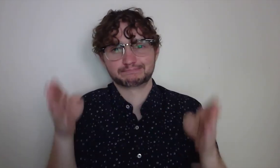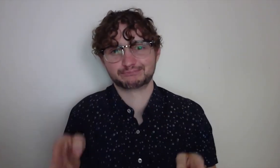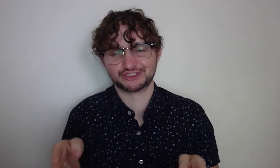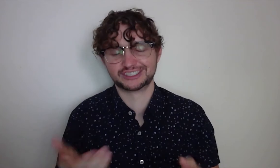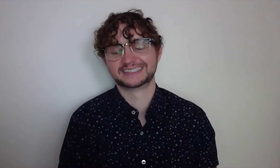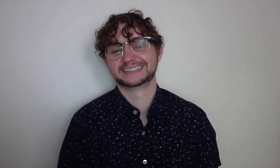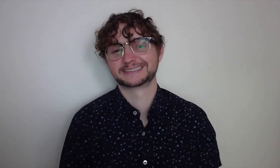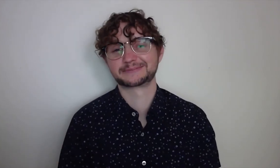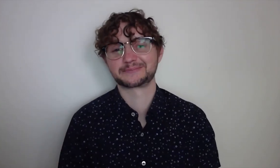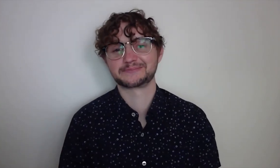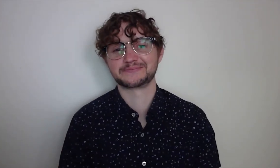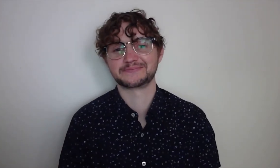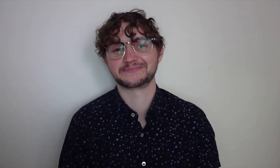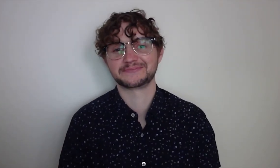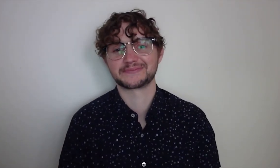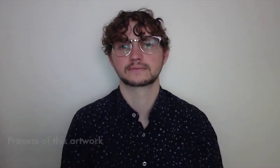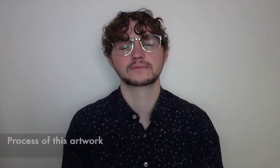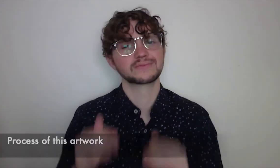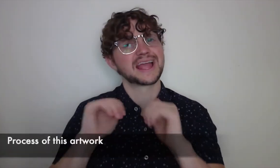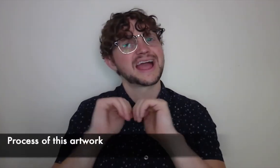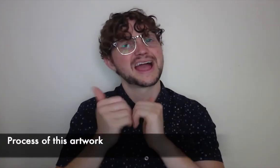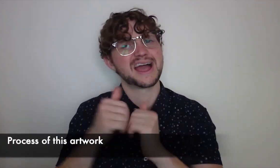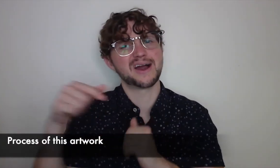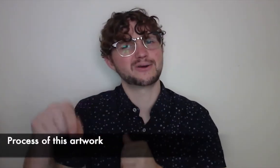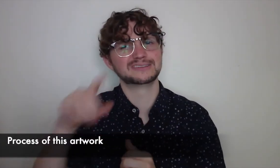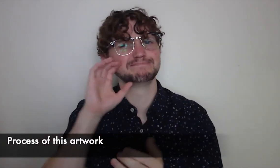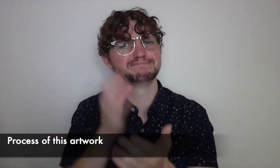There's nothing like being there in person.